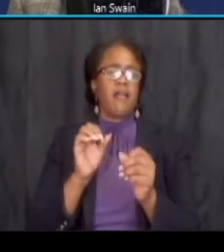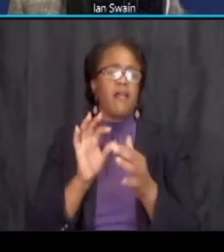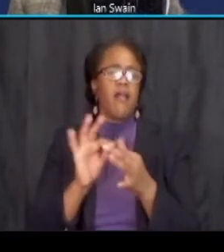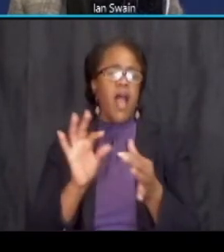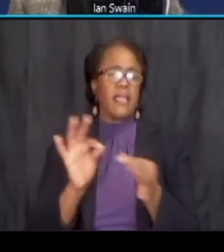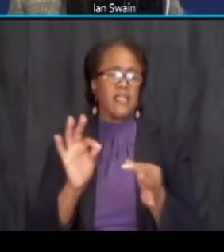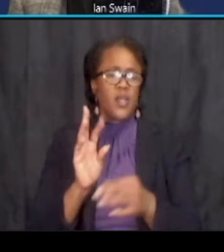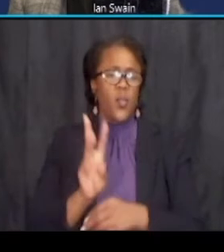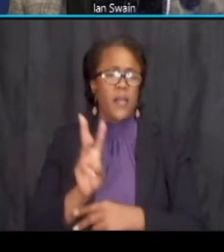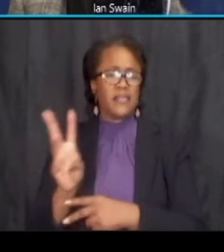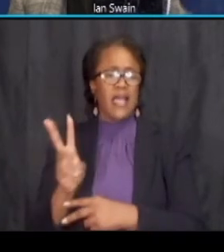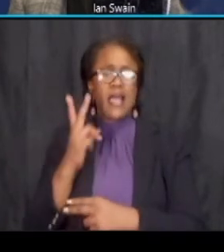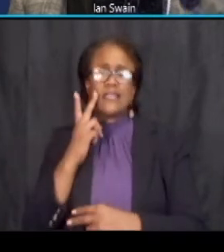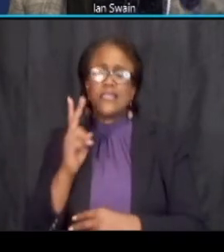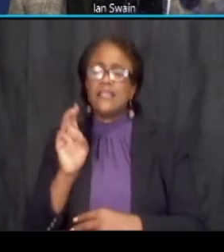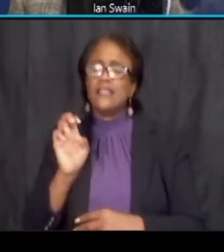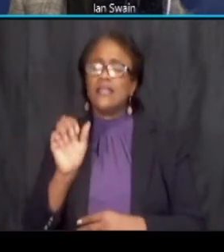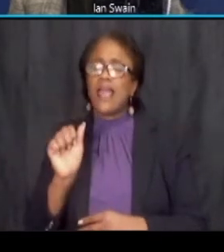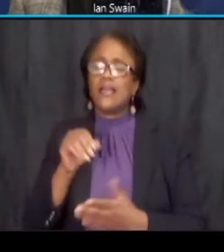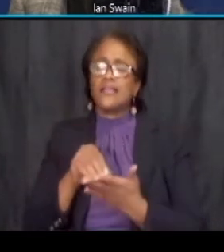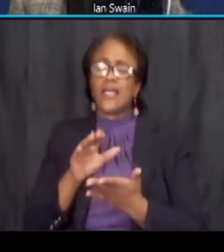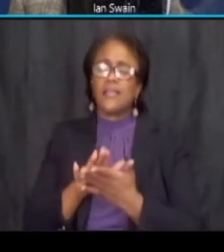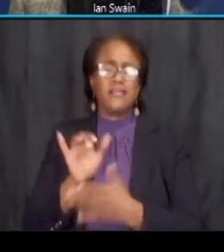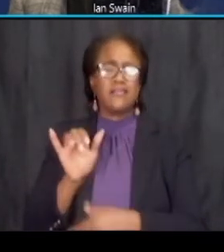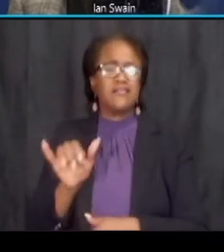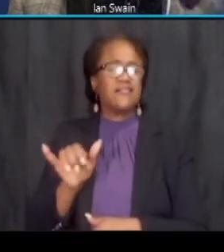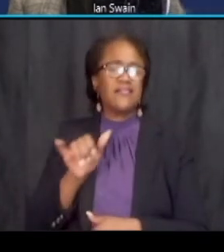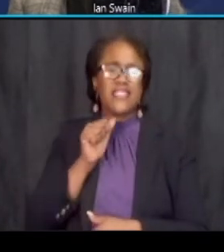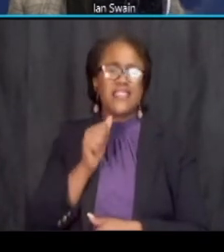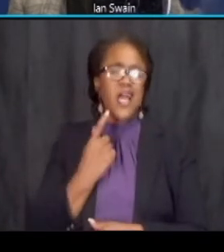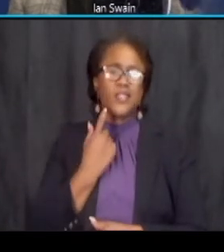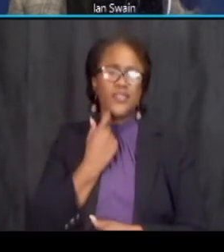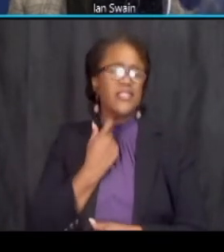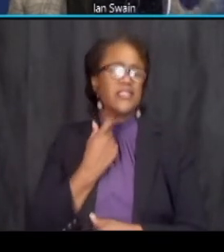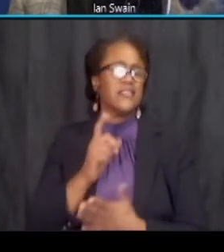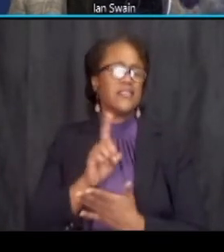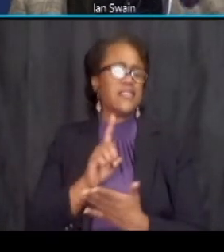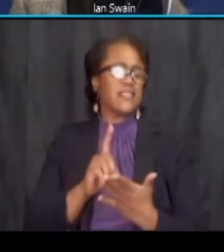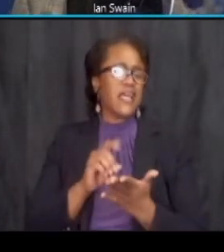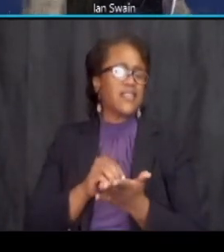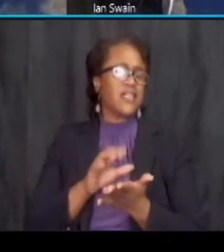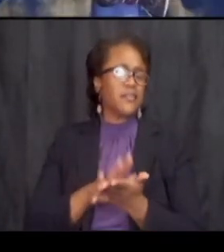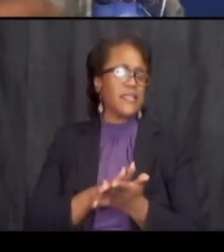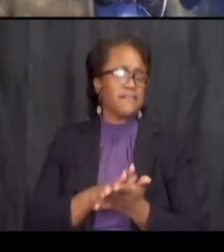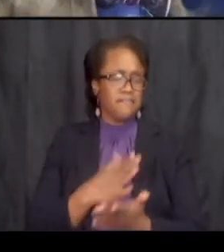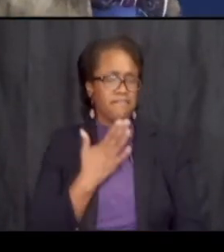is the ea document which is no longer the most up to date design document thank you